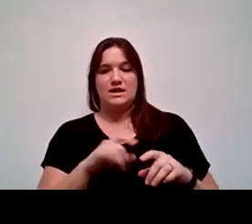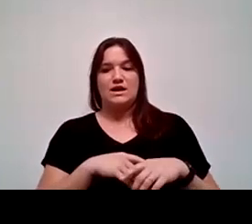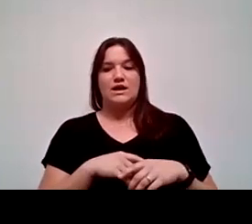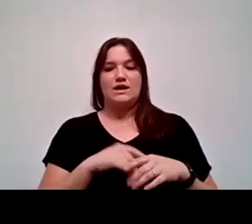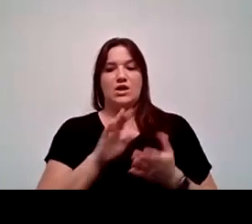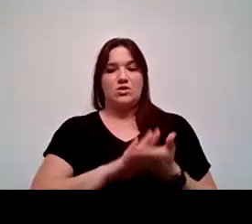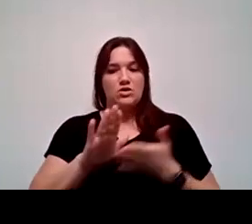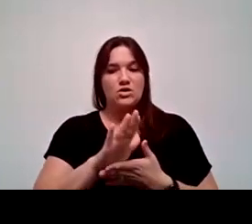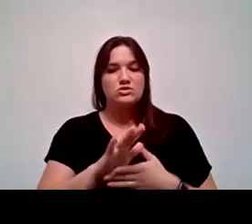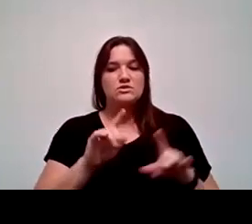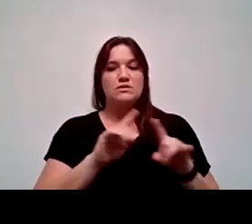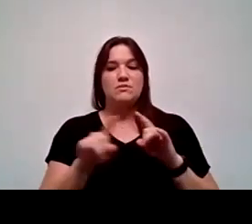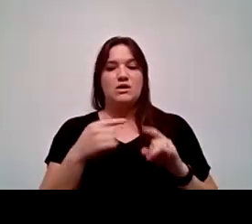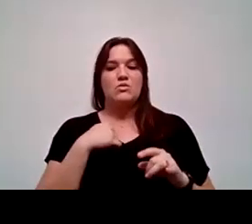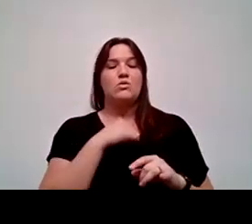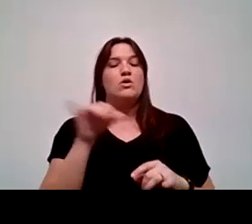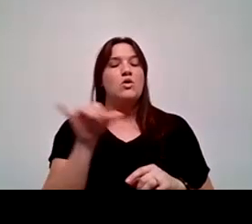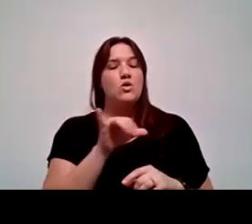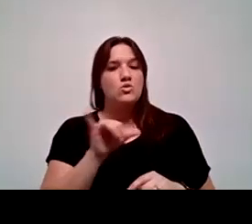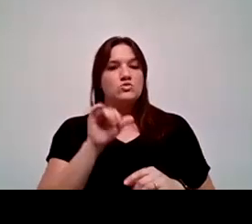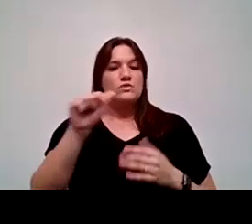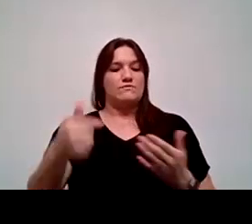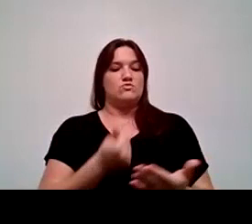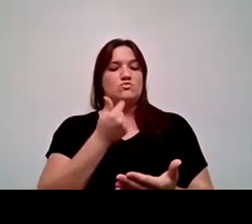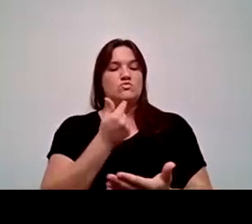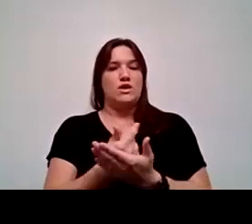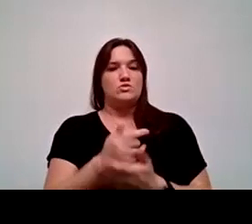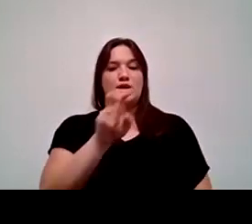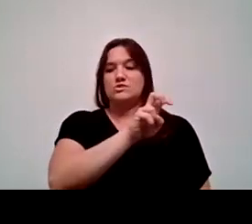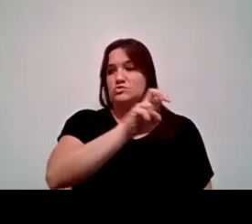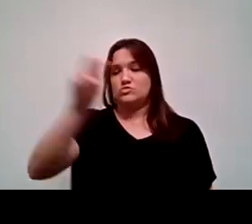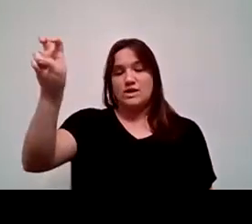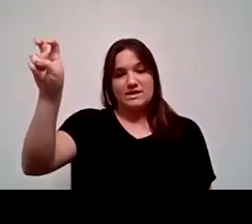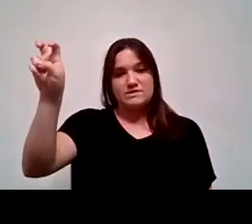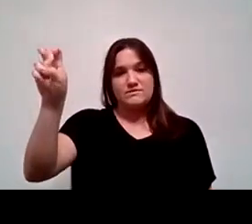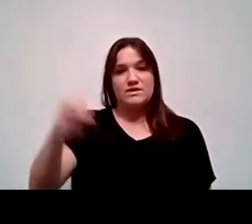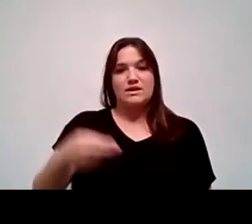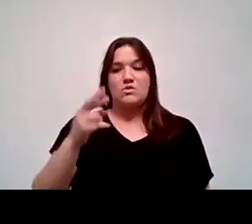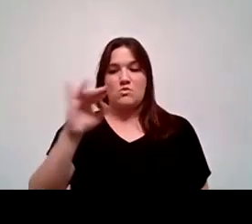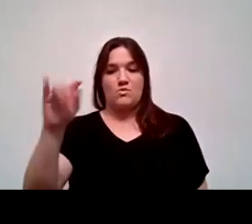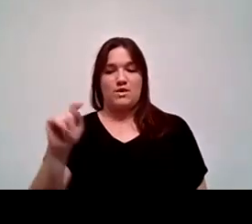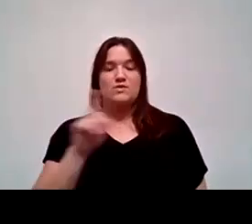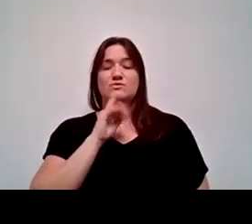we also are making sure that they graduate and transfer at a high rate. That's very important. Number two,